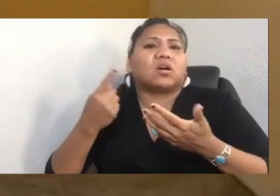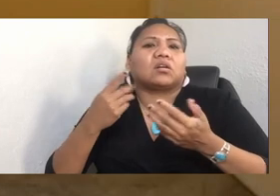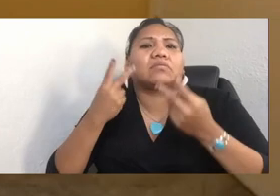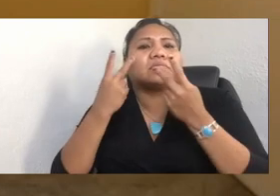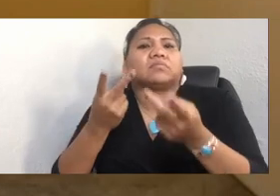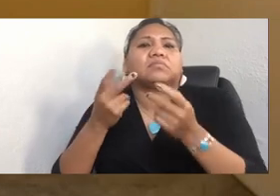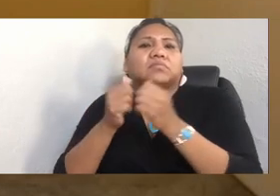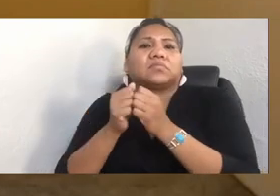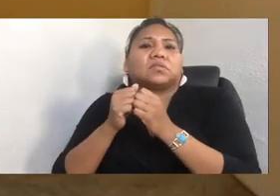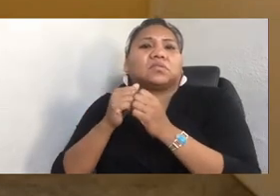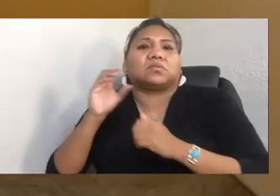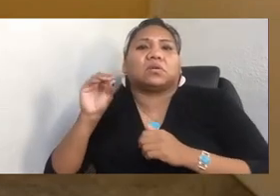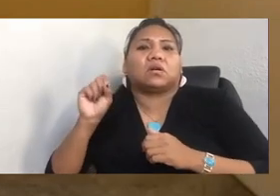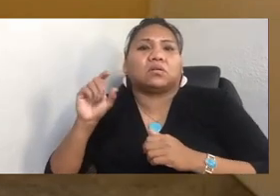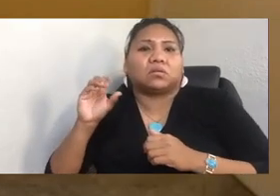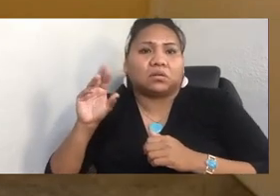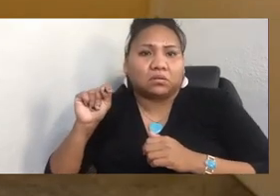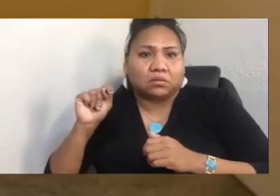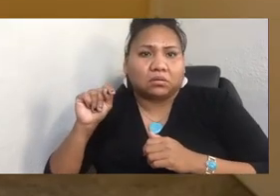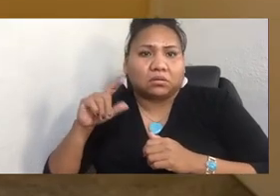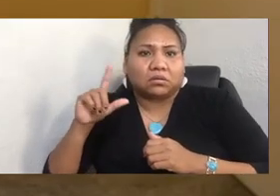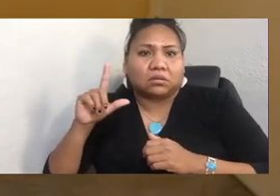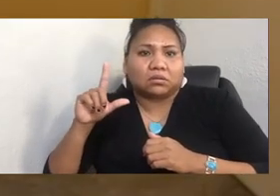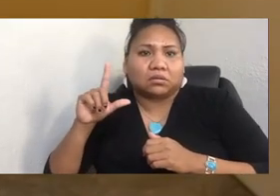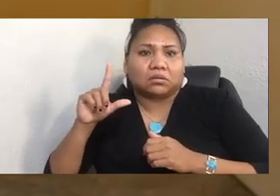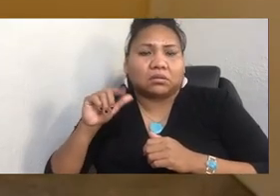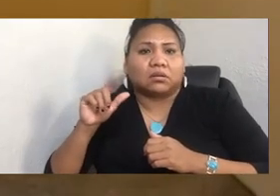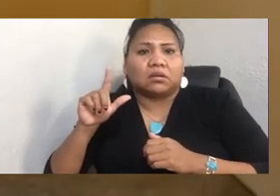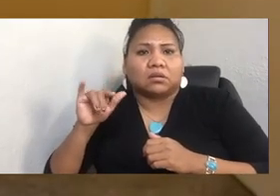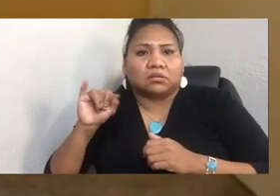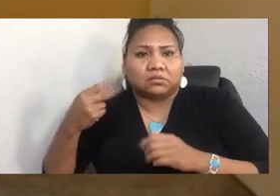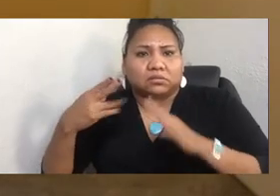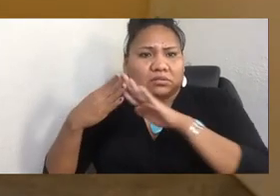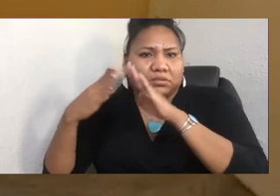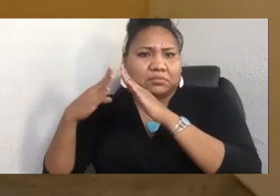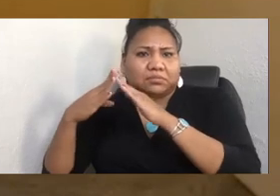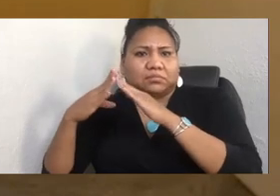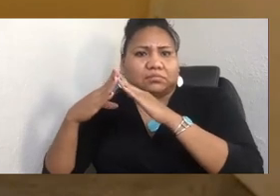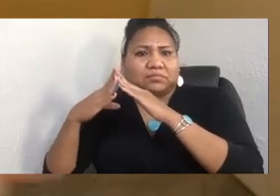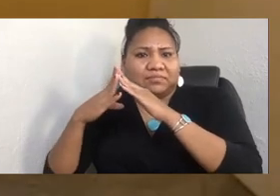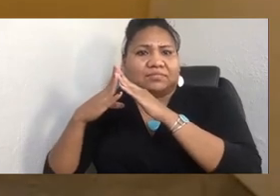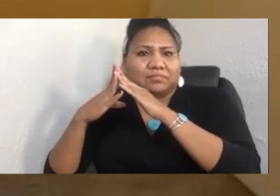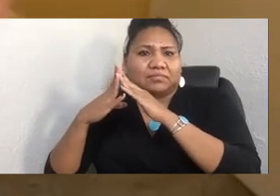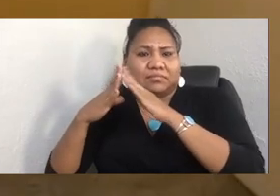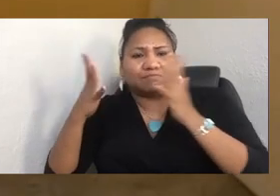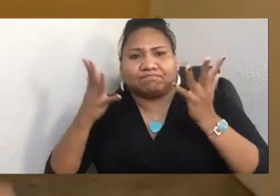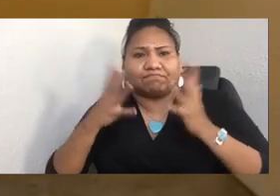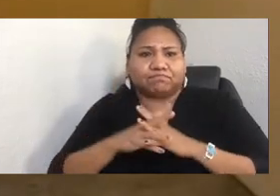And then I realized that that wouldn't actually cover the scope.